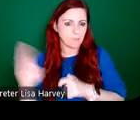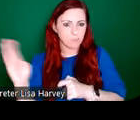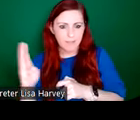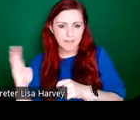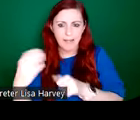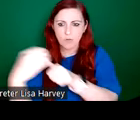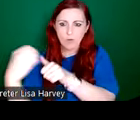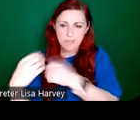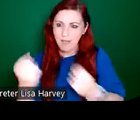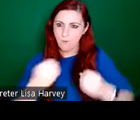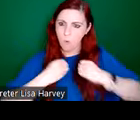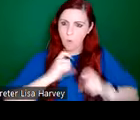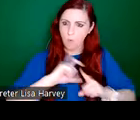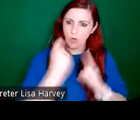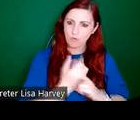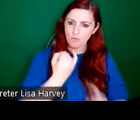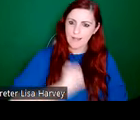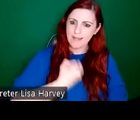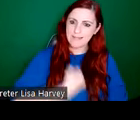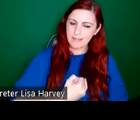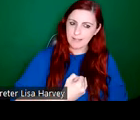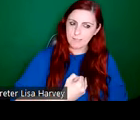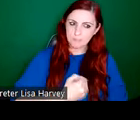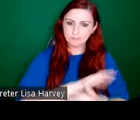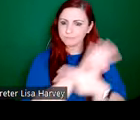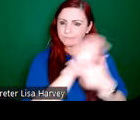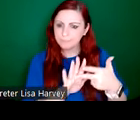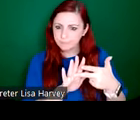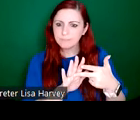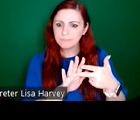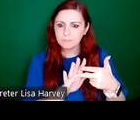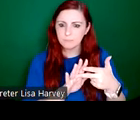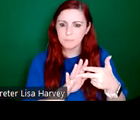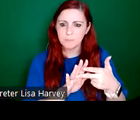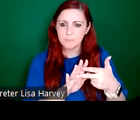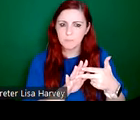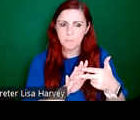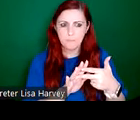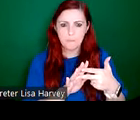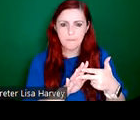cultural identity. And a lot of these preoccupations are evident in this